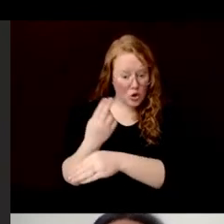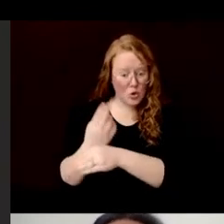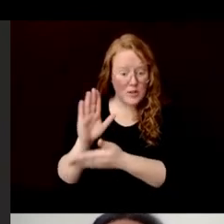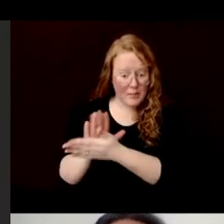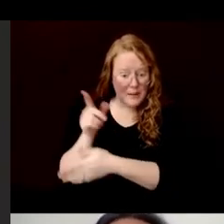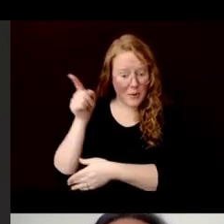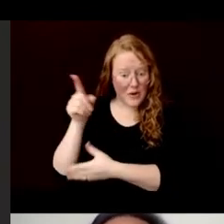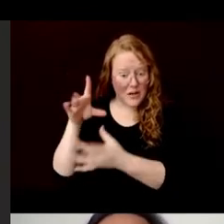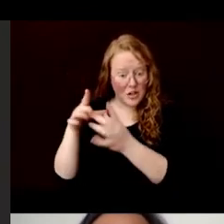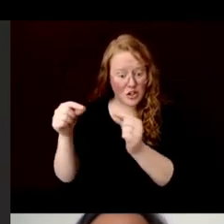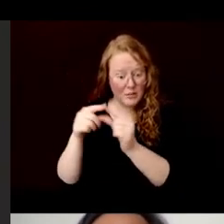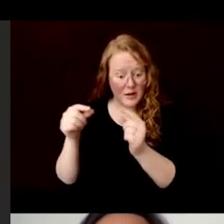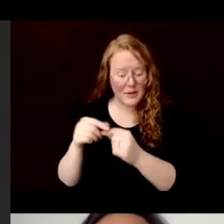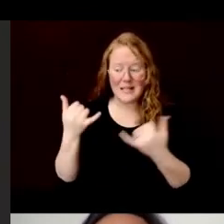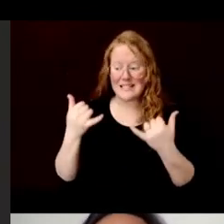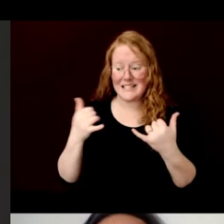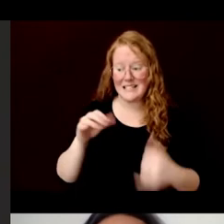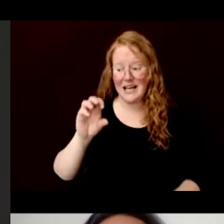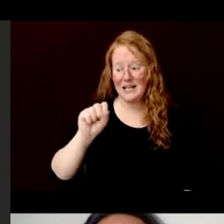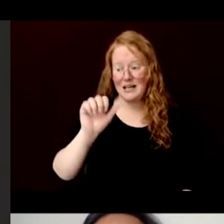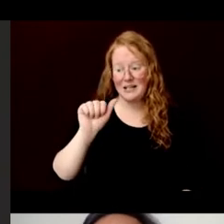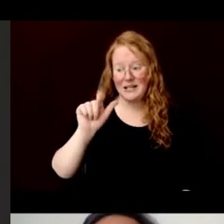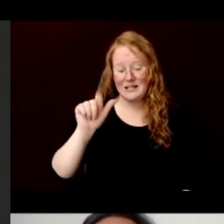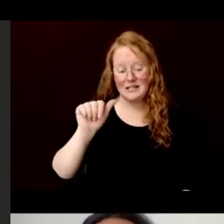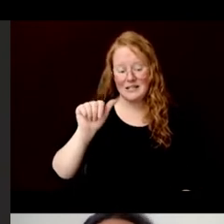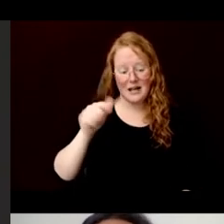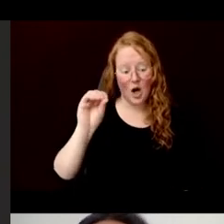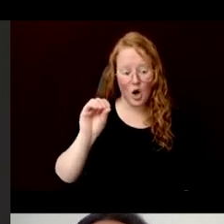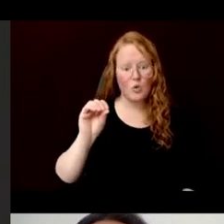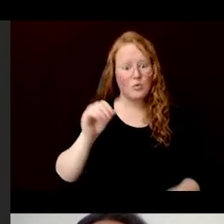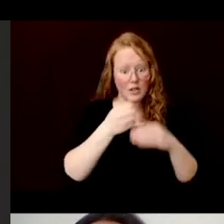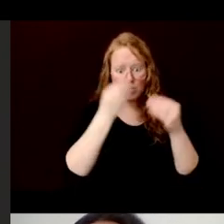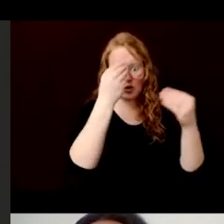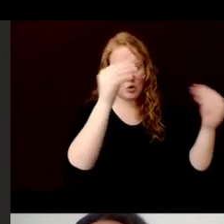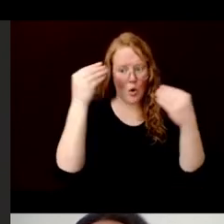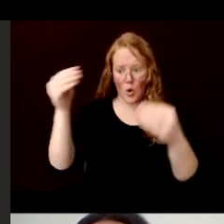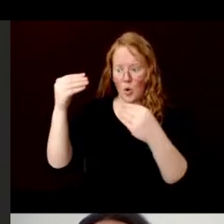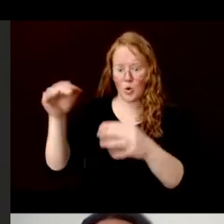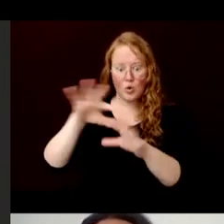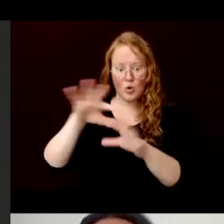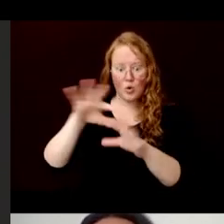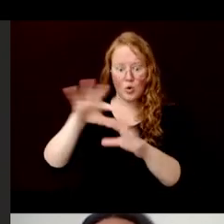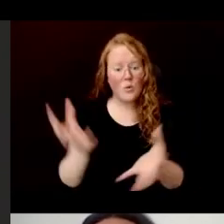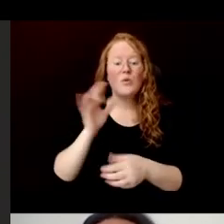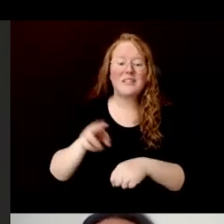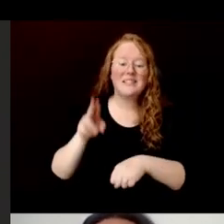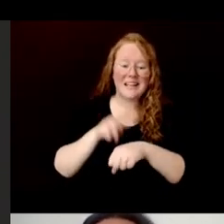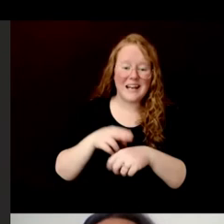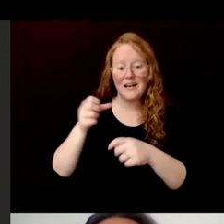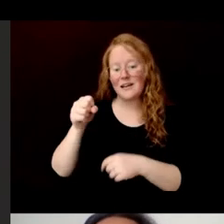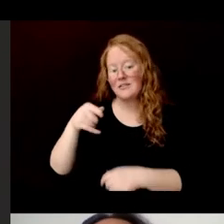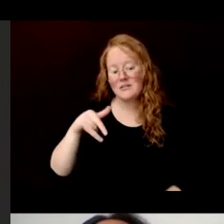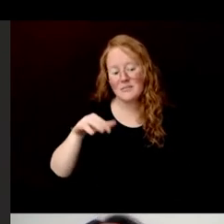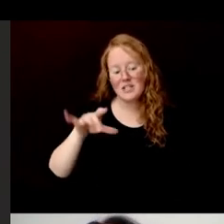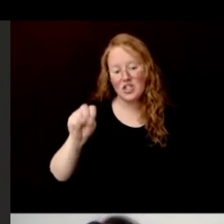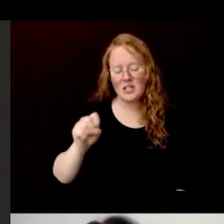Today, this plant is sold to paper makers around the world. As is another species which is related to banana.